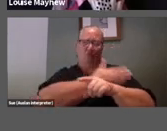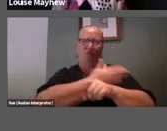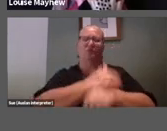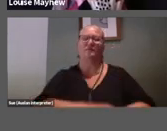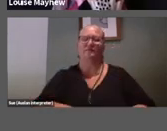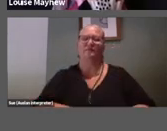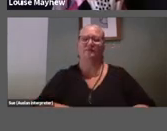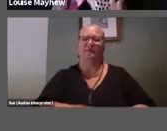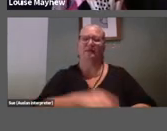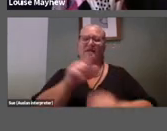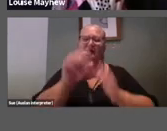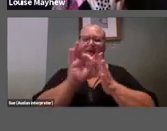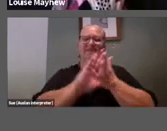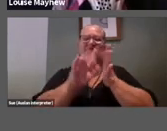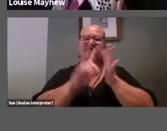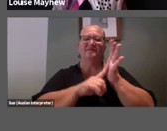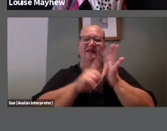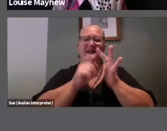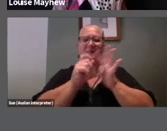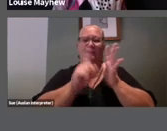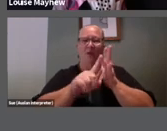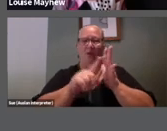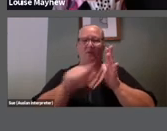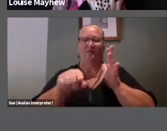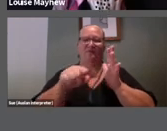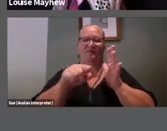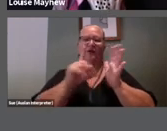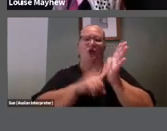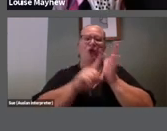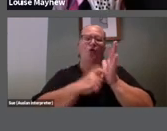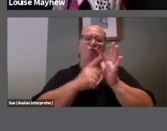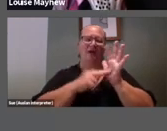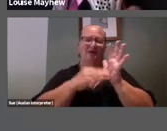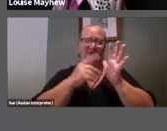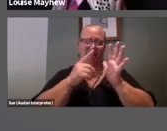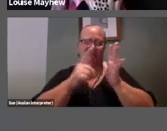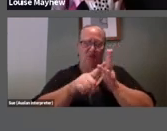Filippo Lorenzin I contacted him by Twitter, That’s the joy of the internet, told me